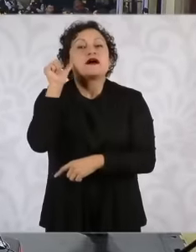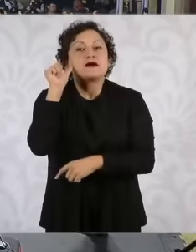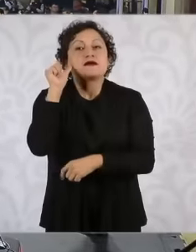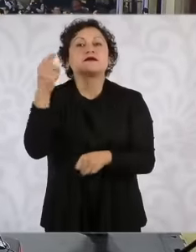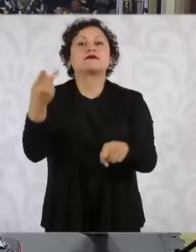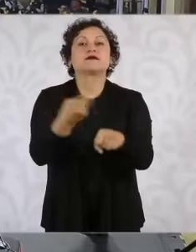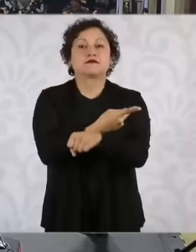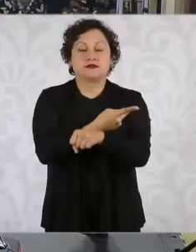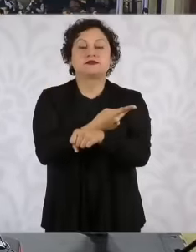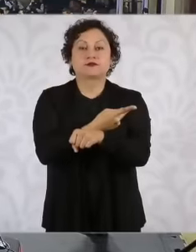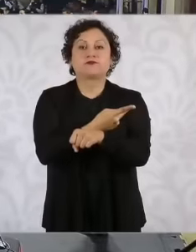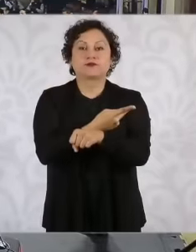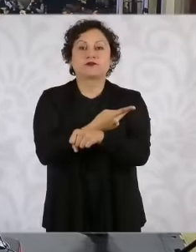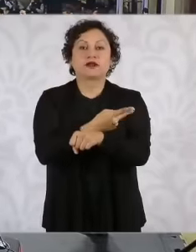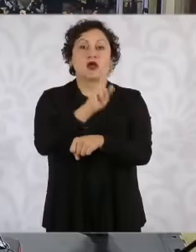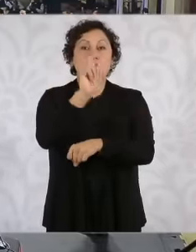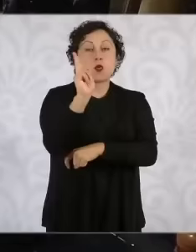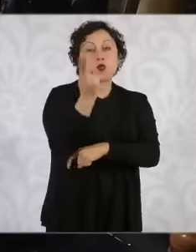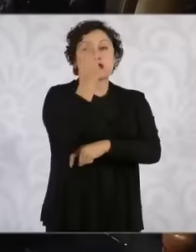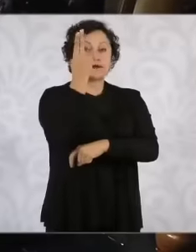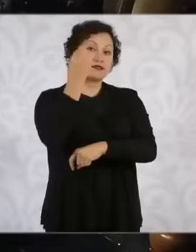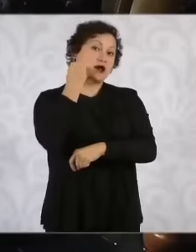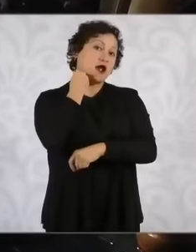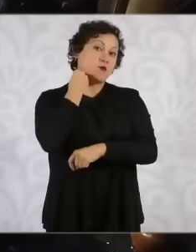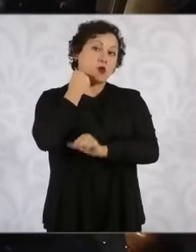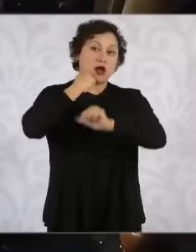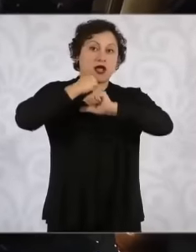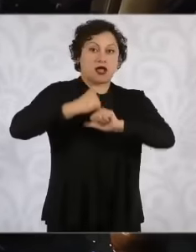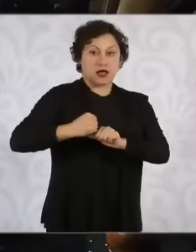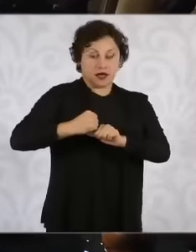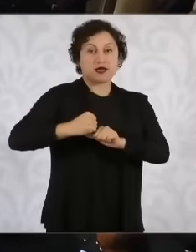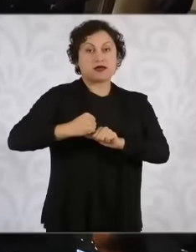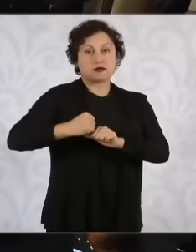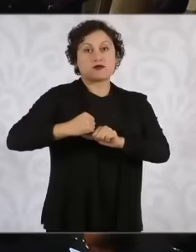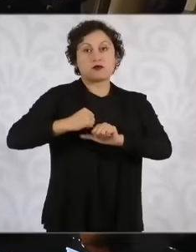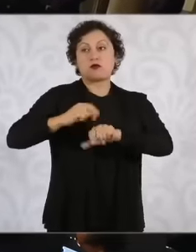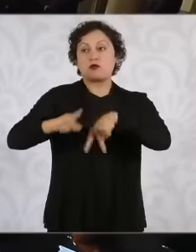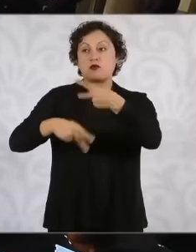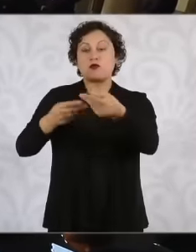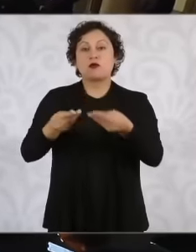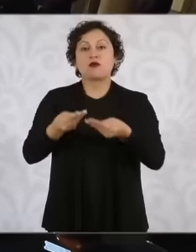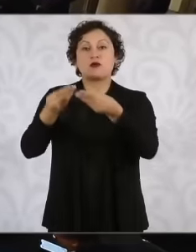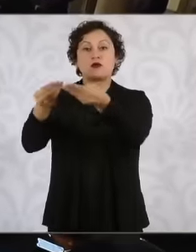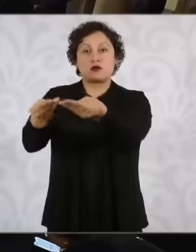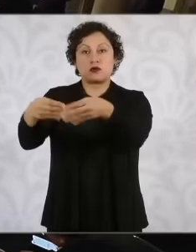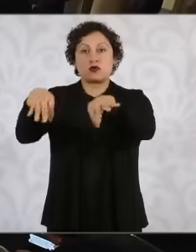of the university office came and delivered a letter, he indicated to the media that he is trying